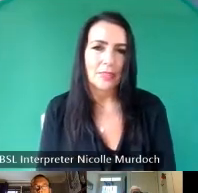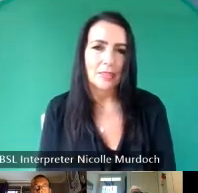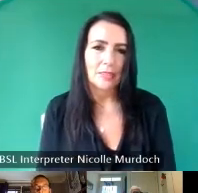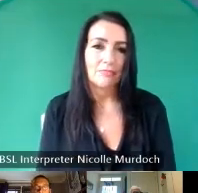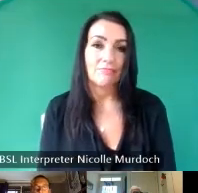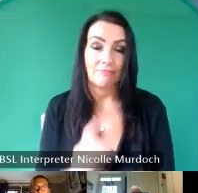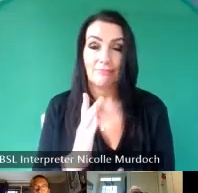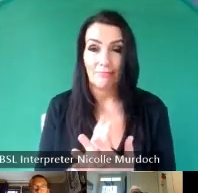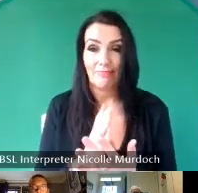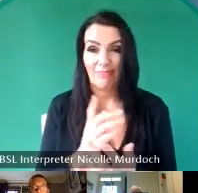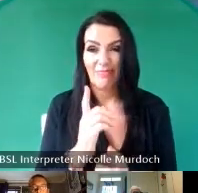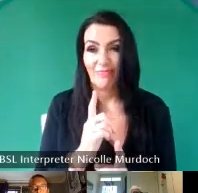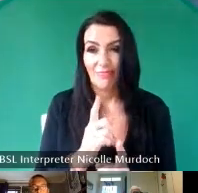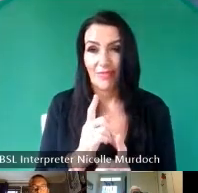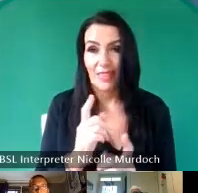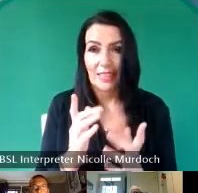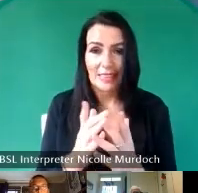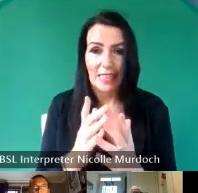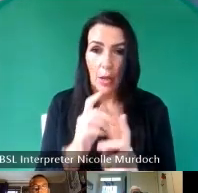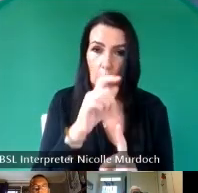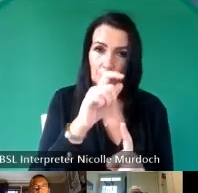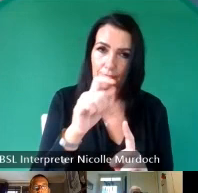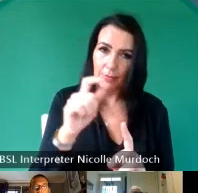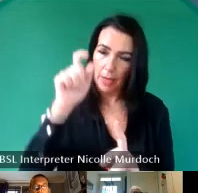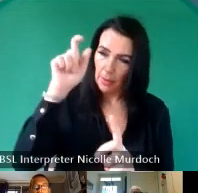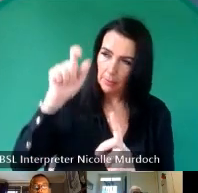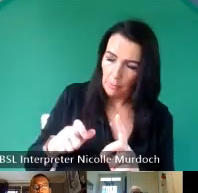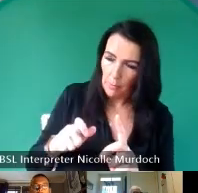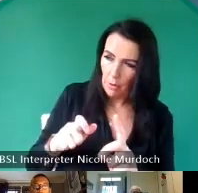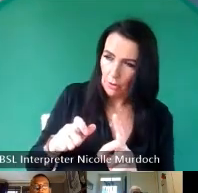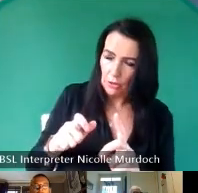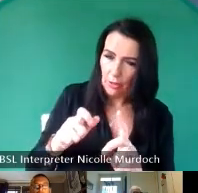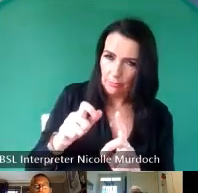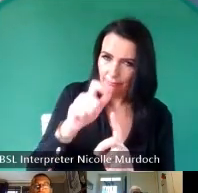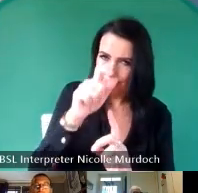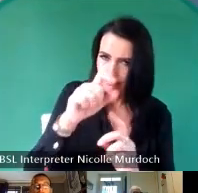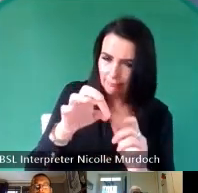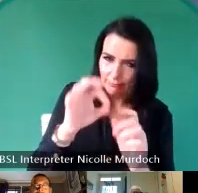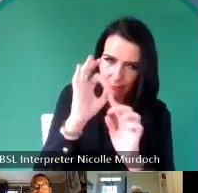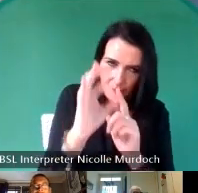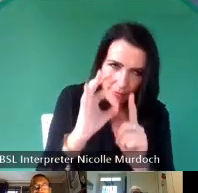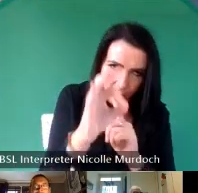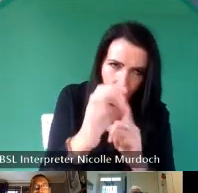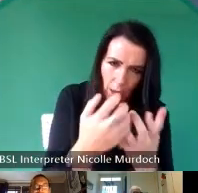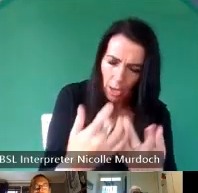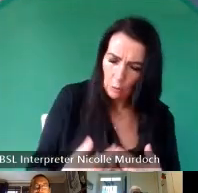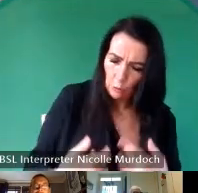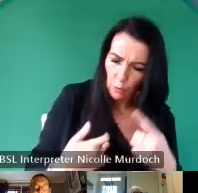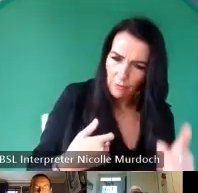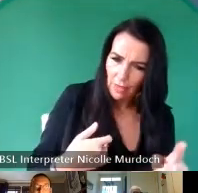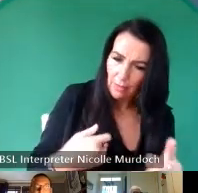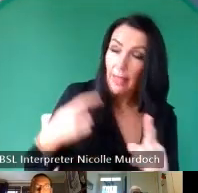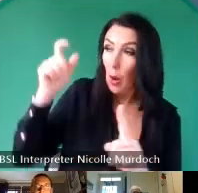into how interviewees can feel in this process and now I would like to take it over to Dom to talk